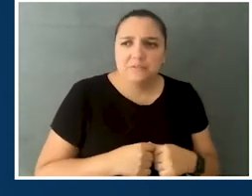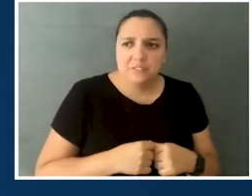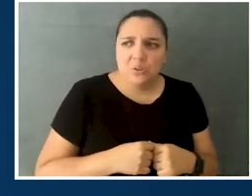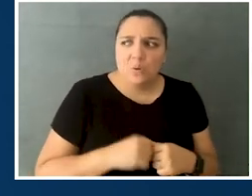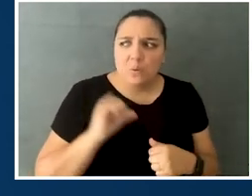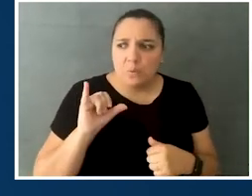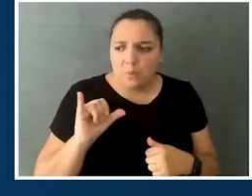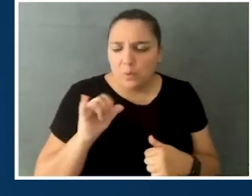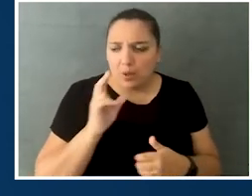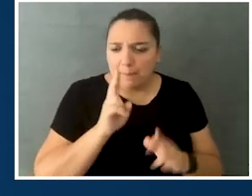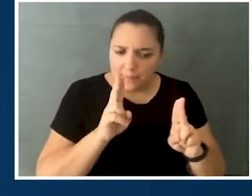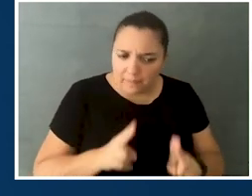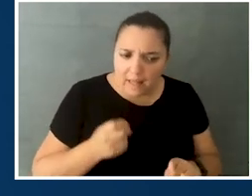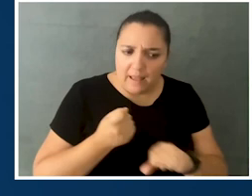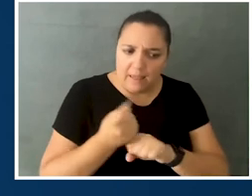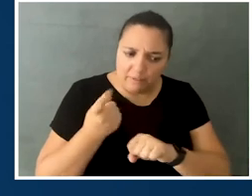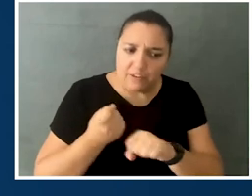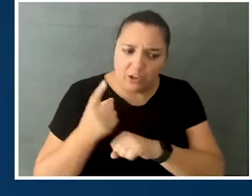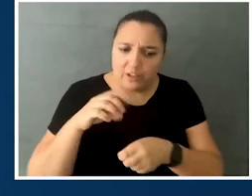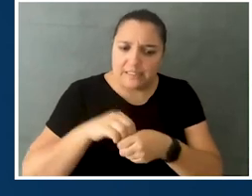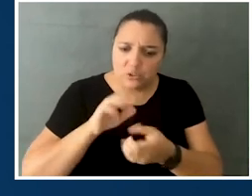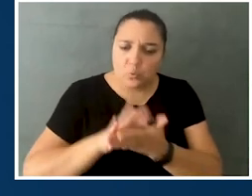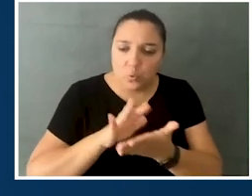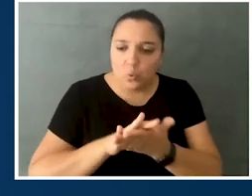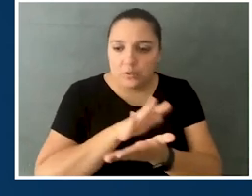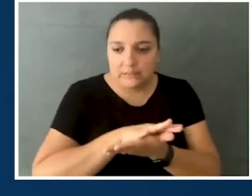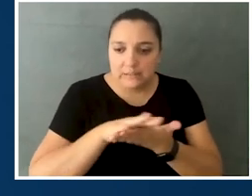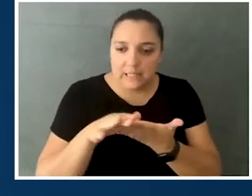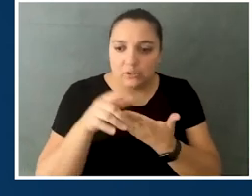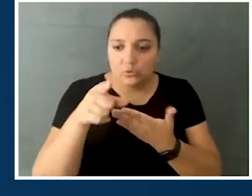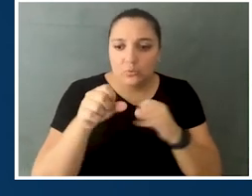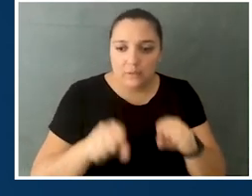being able to apply year after year as you're in school is a great way also to